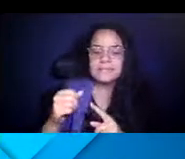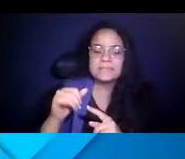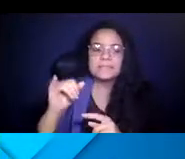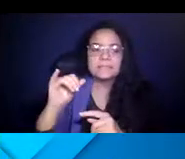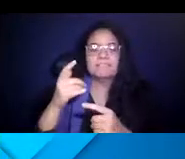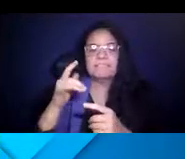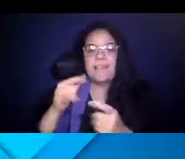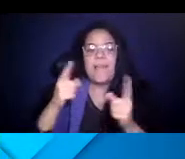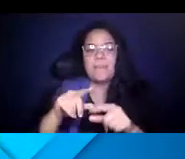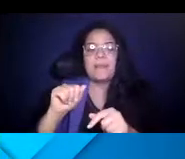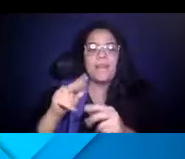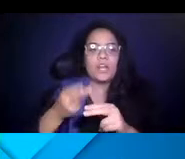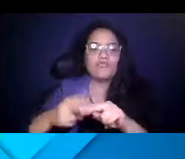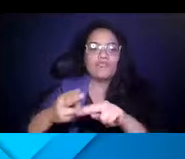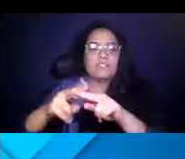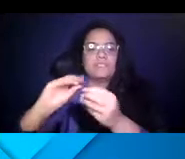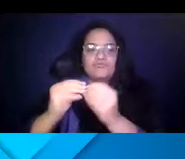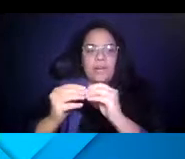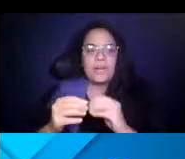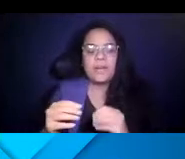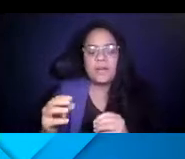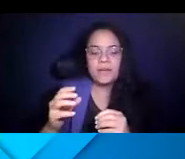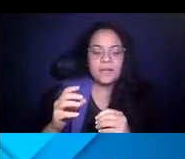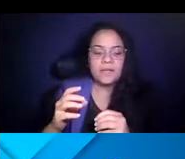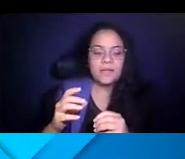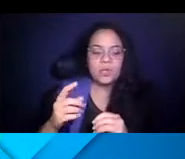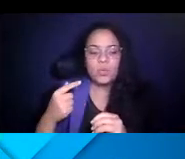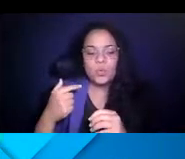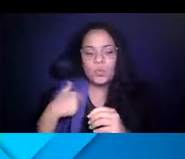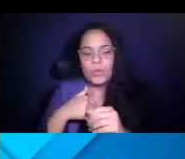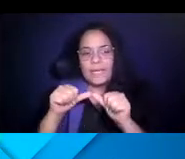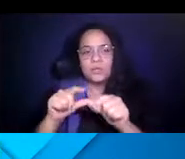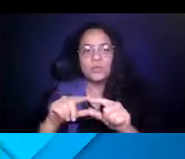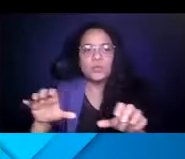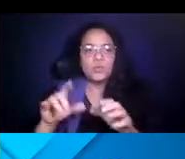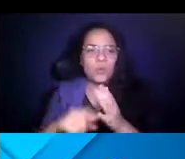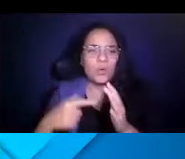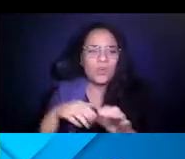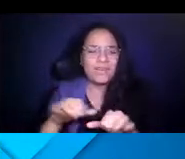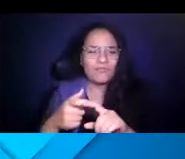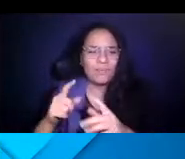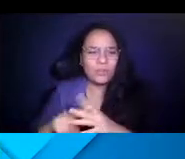because we've just continued to do what we did from the 14:51:10 start and advise our community of that.